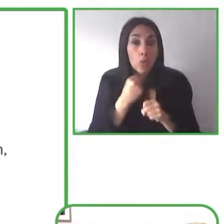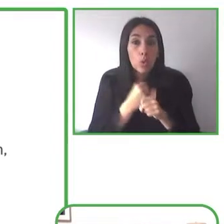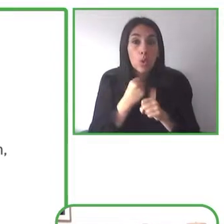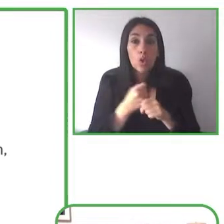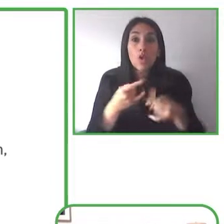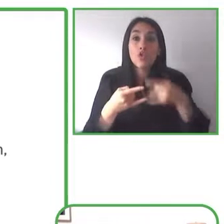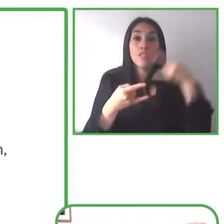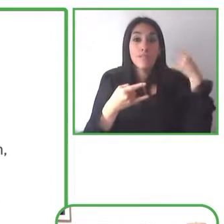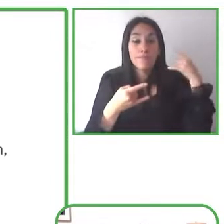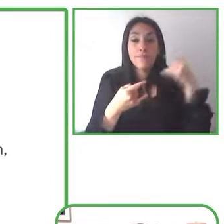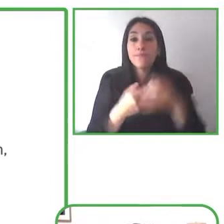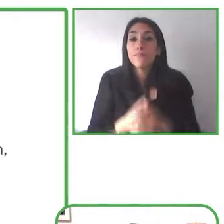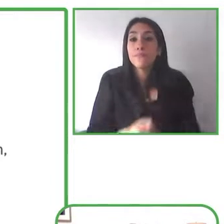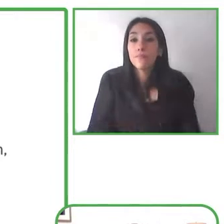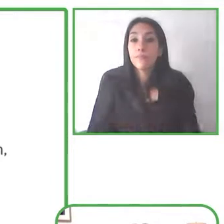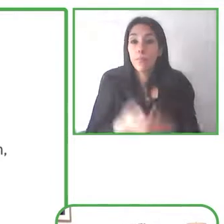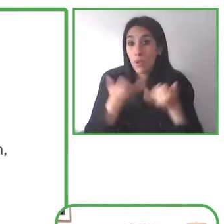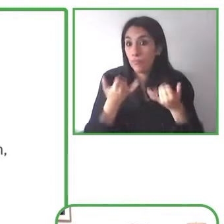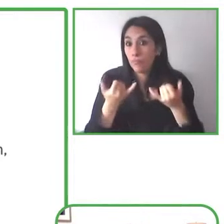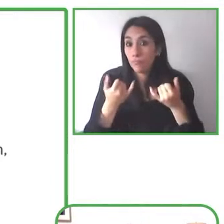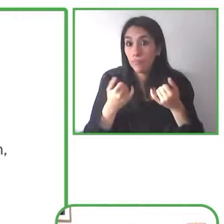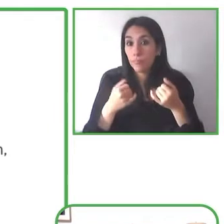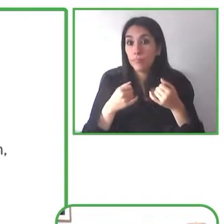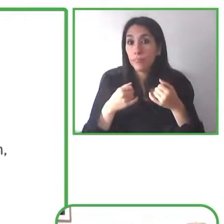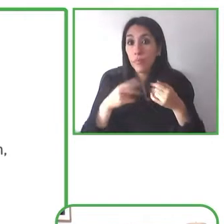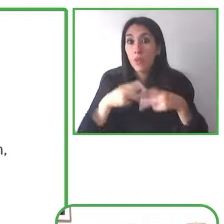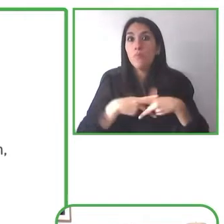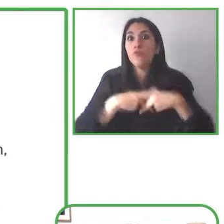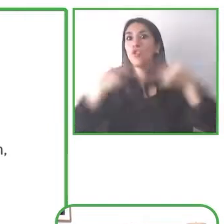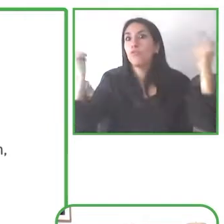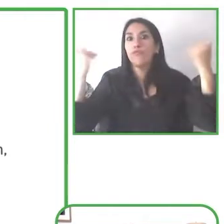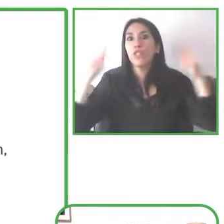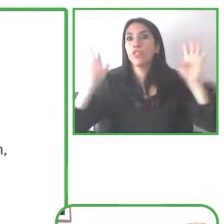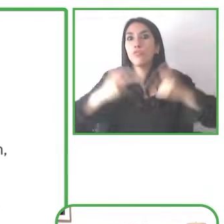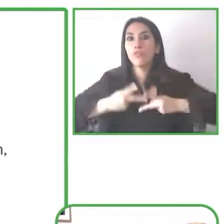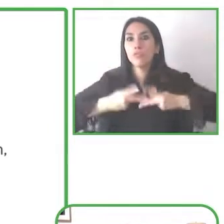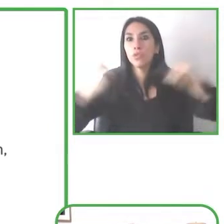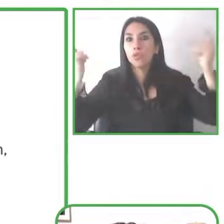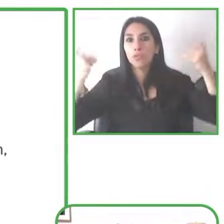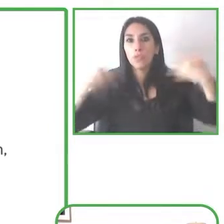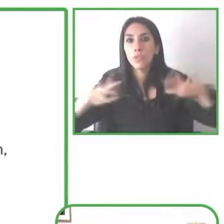and now today we support many different languages for captions across YouTube which is so critical